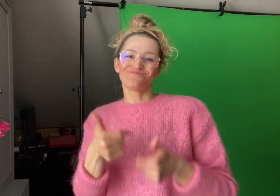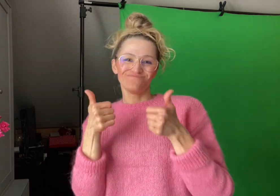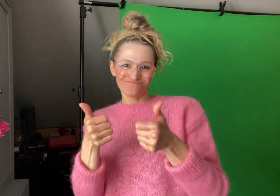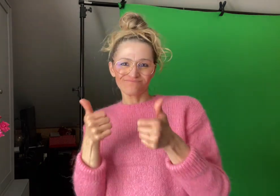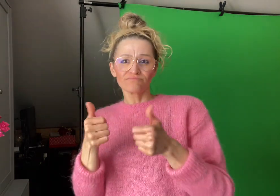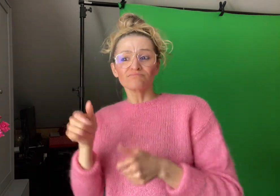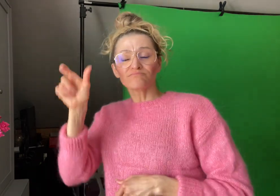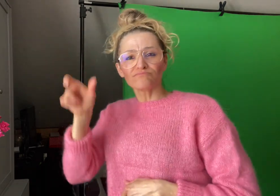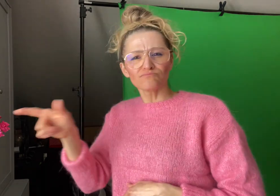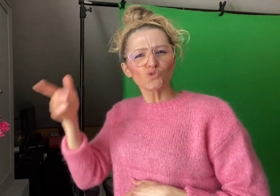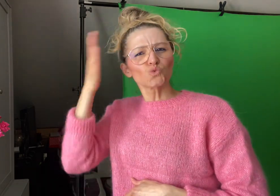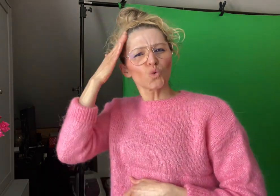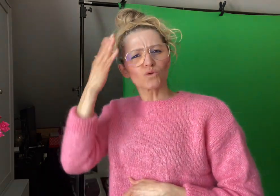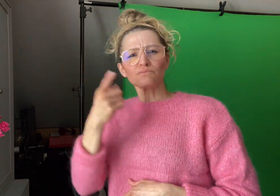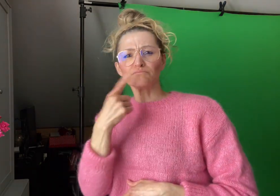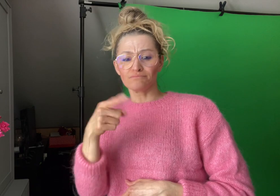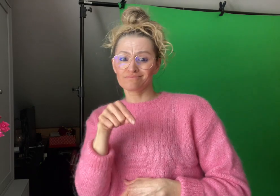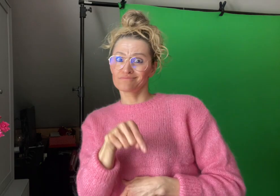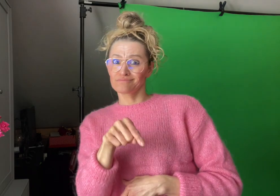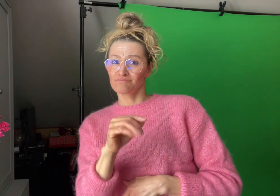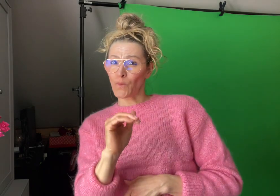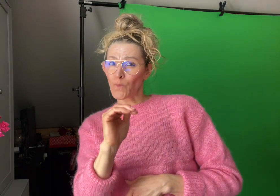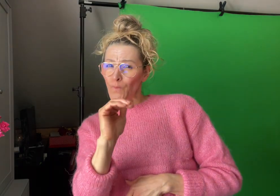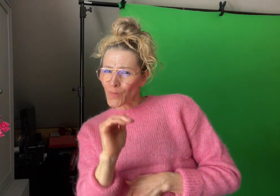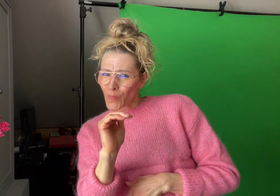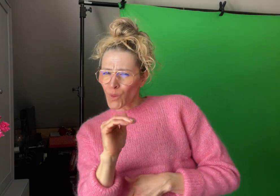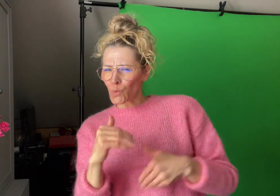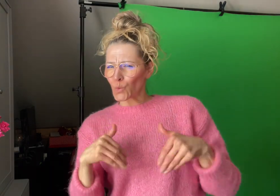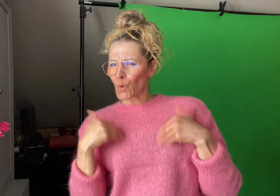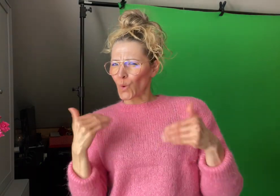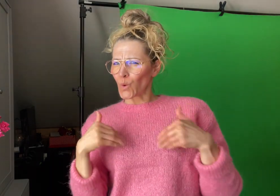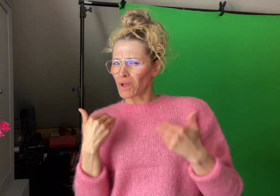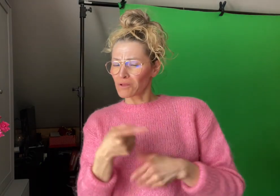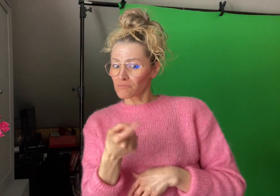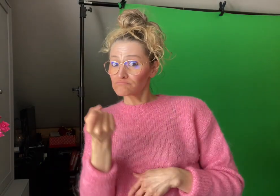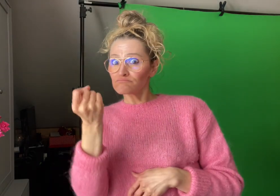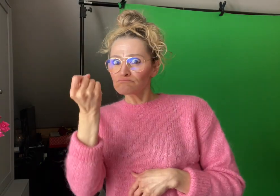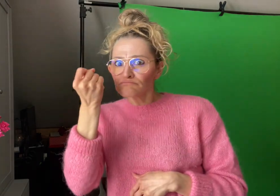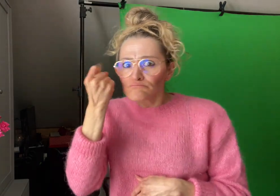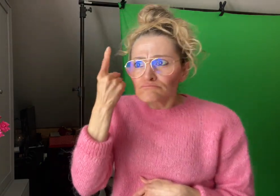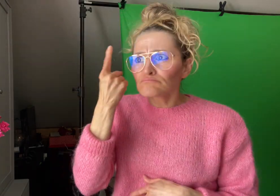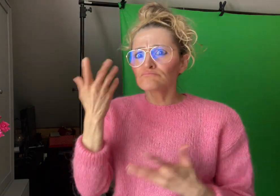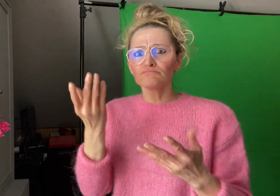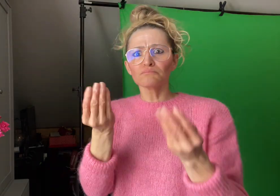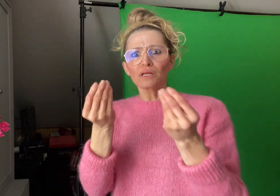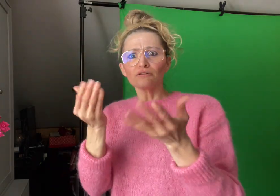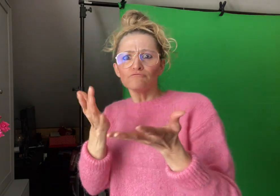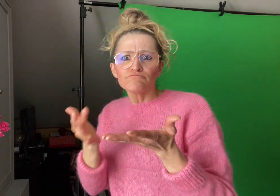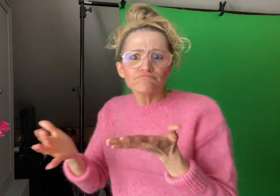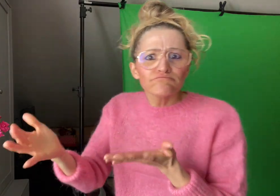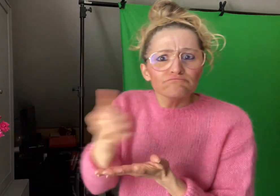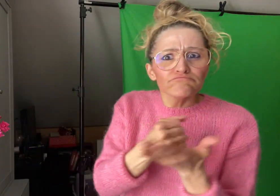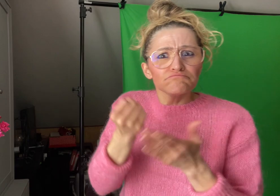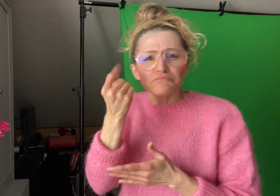She acknowledges that Kyle may be too young to fully understand